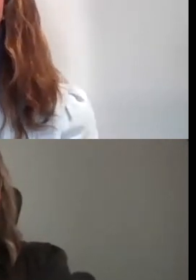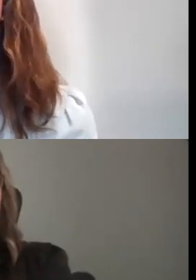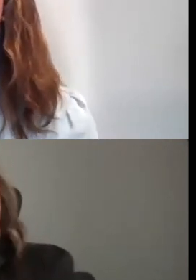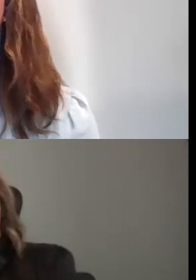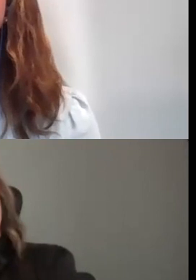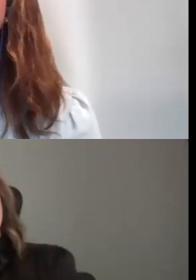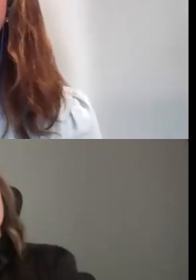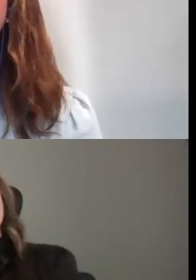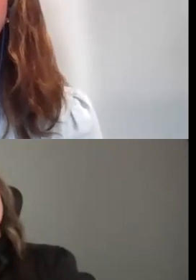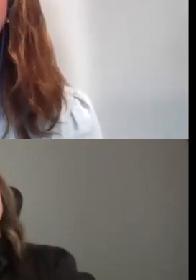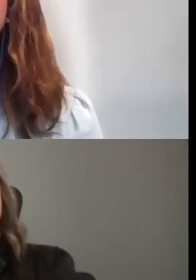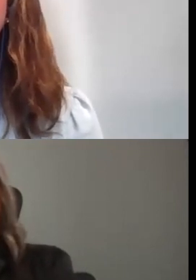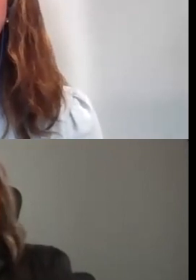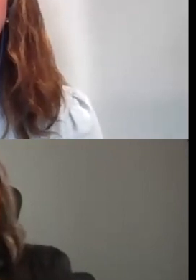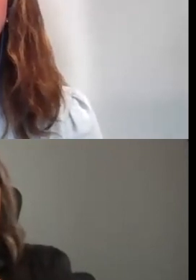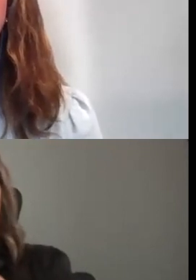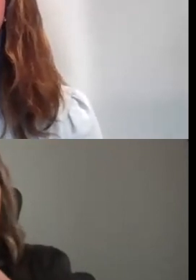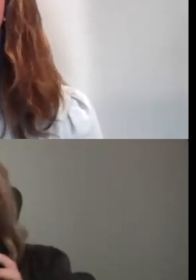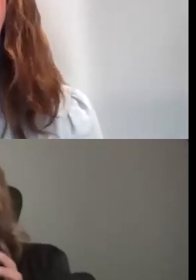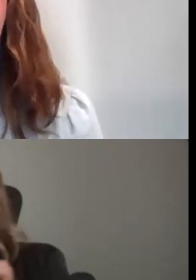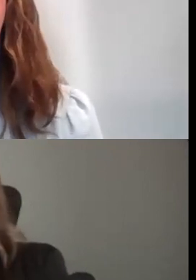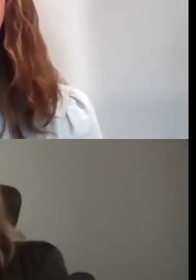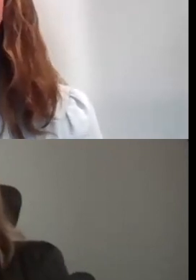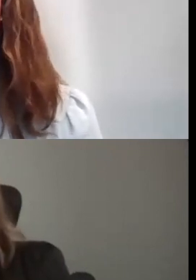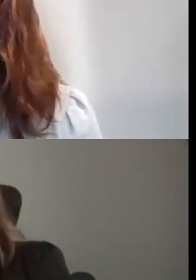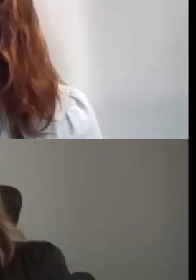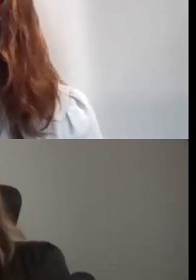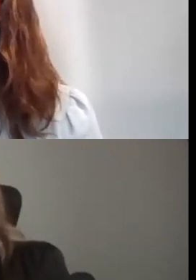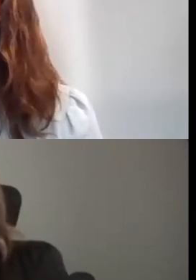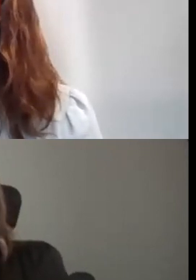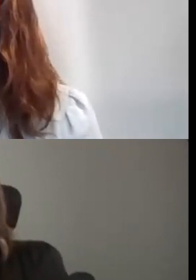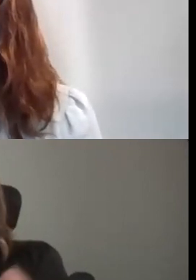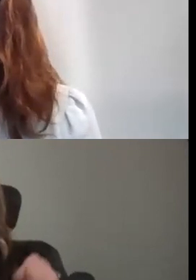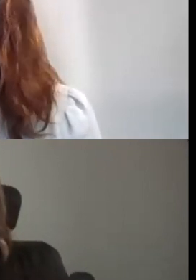I THINK I CAN DO THAT HERE.